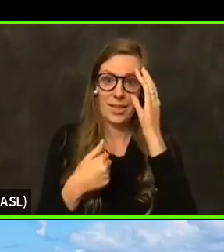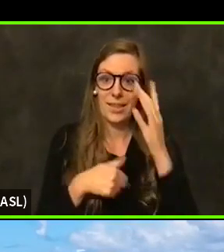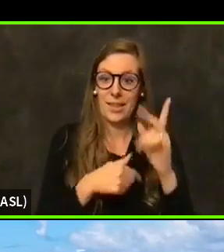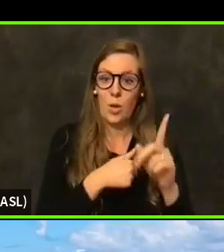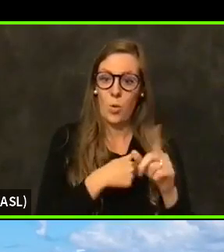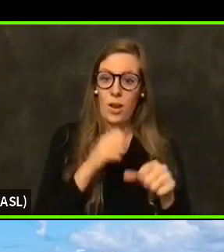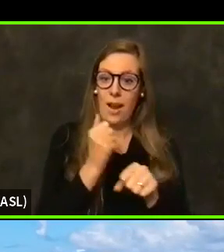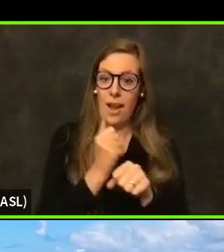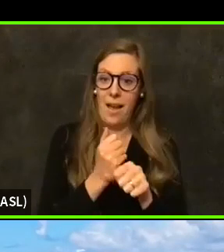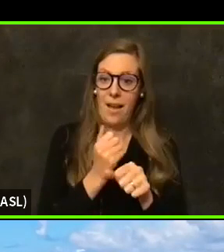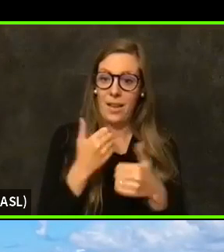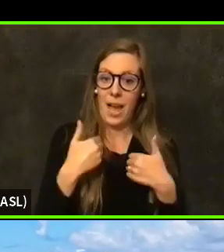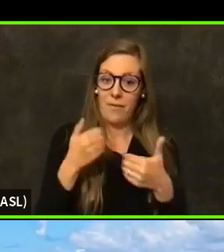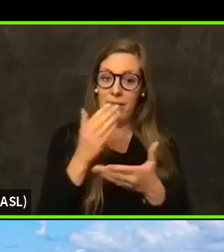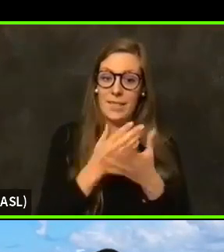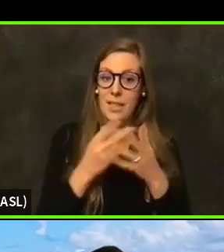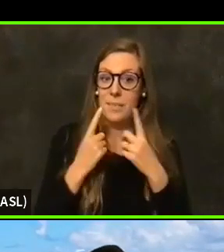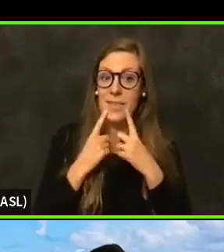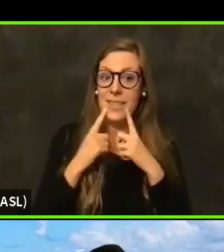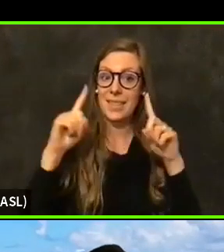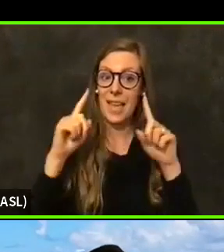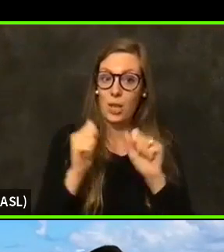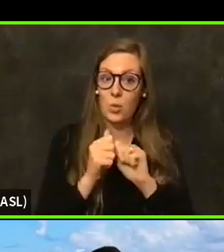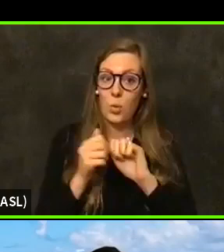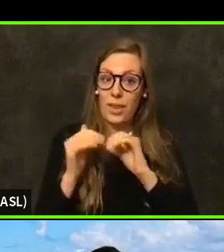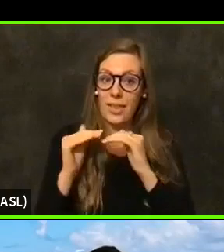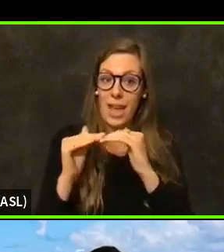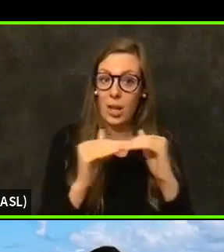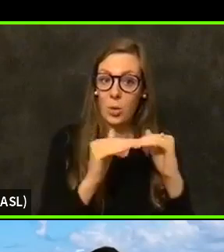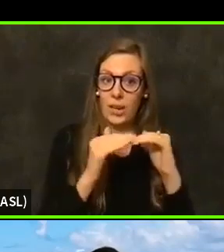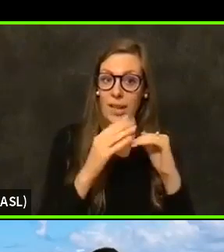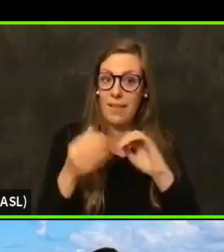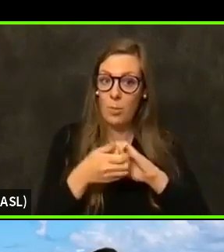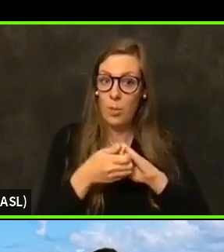success with equity in our partnership with our clinics?